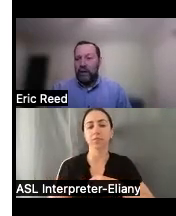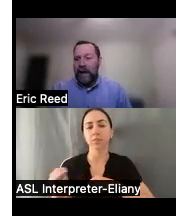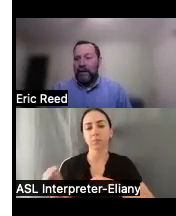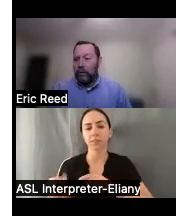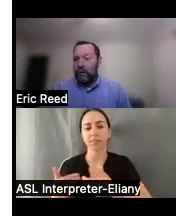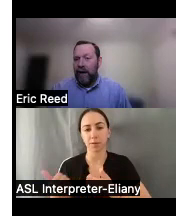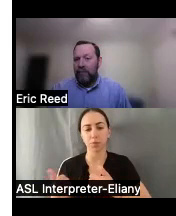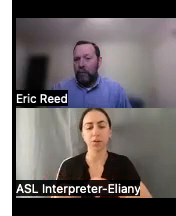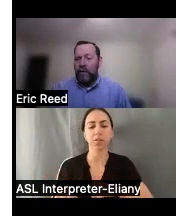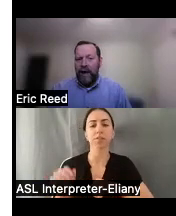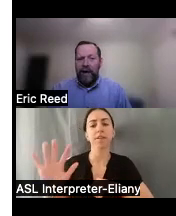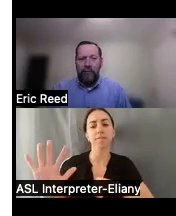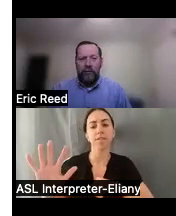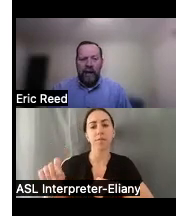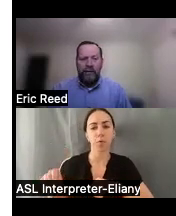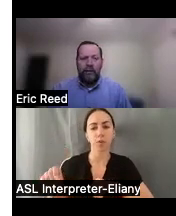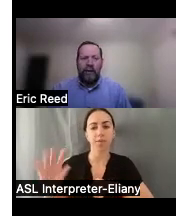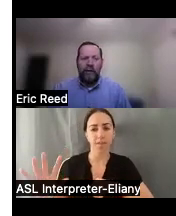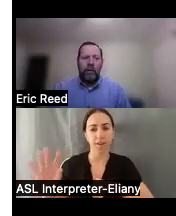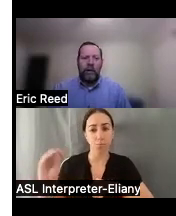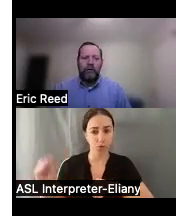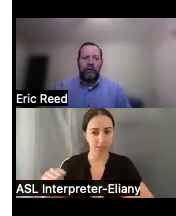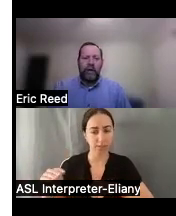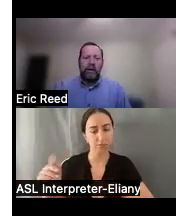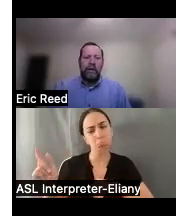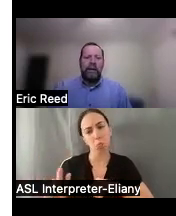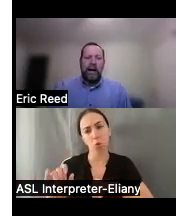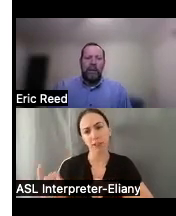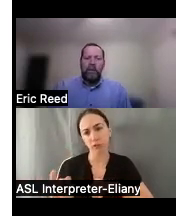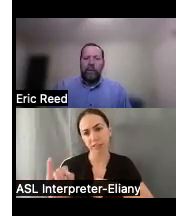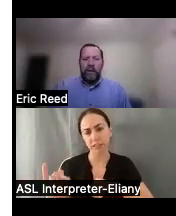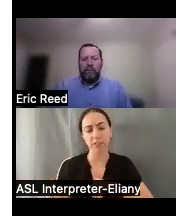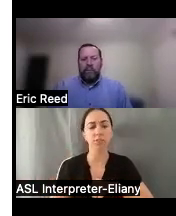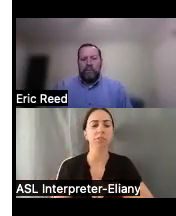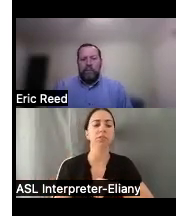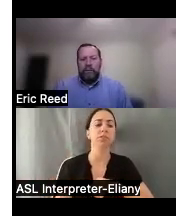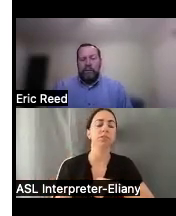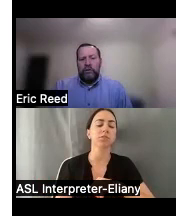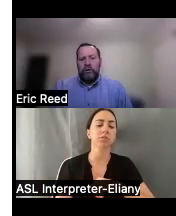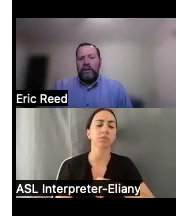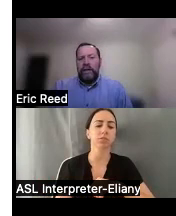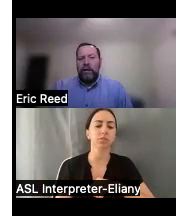mentioned that is only 5.5 percent so a very low interest rate uh but we we service everything